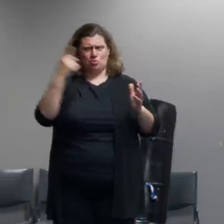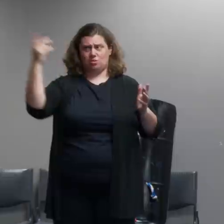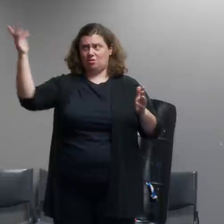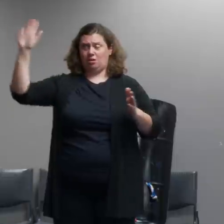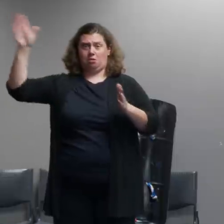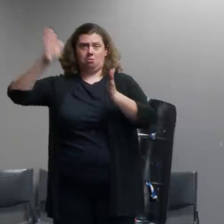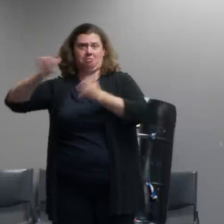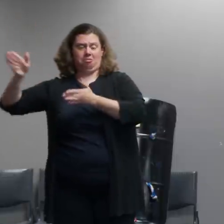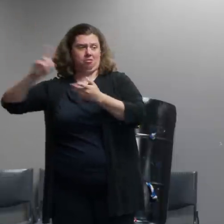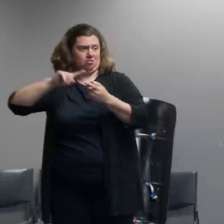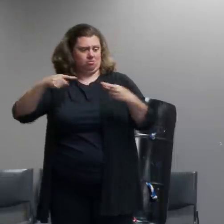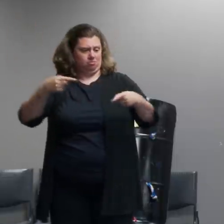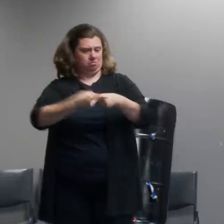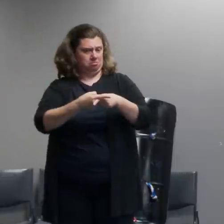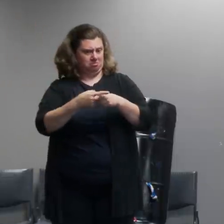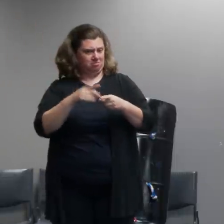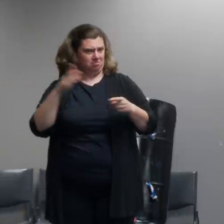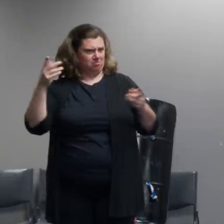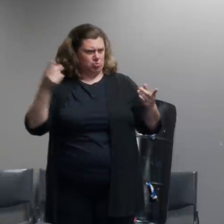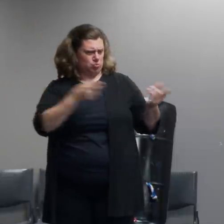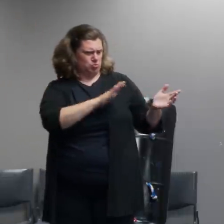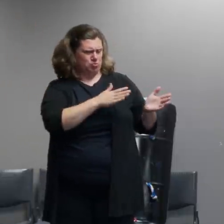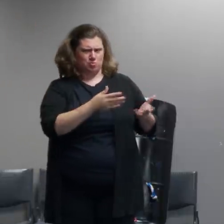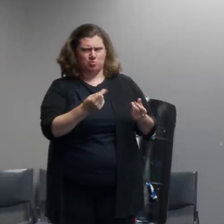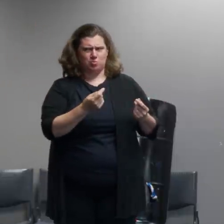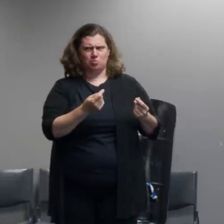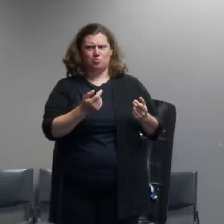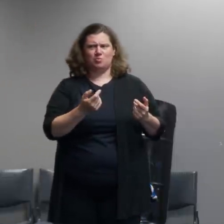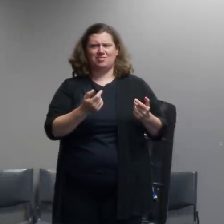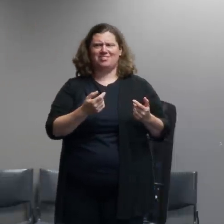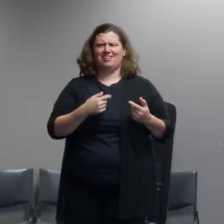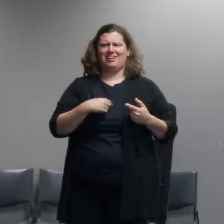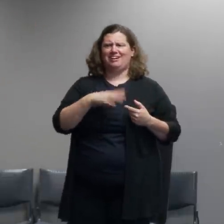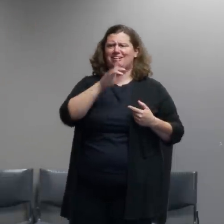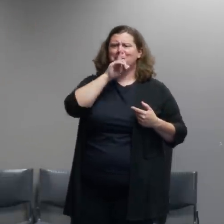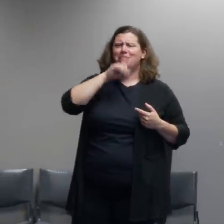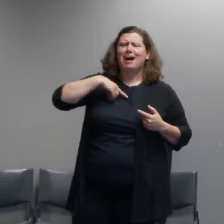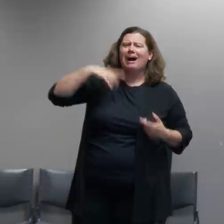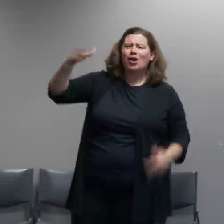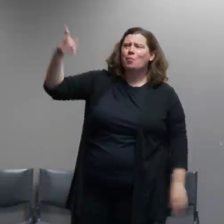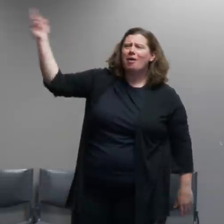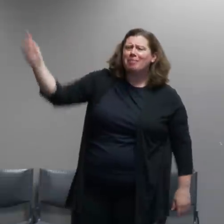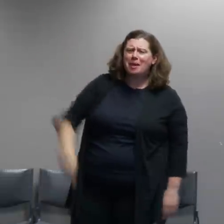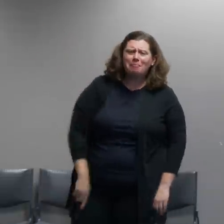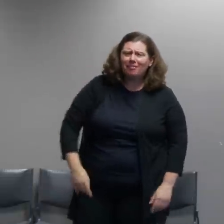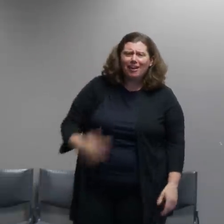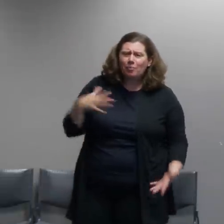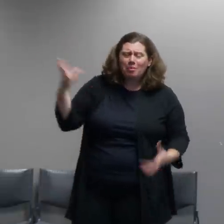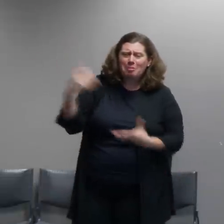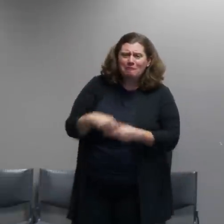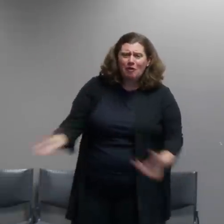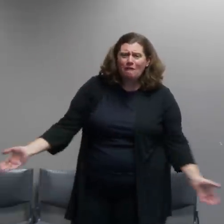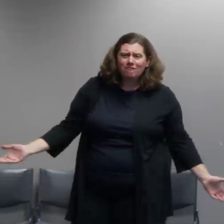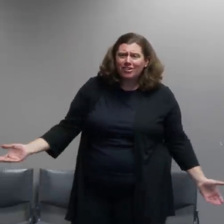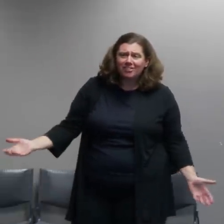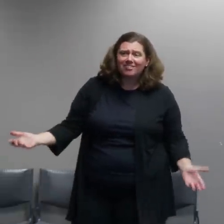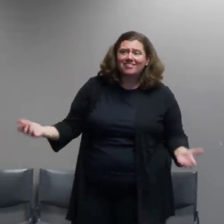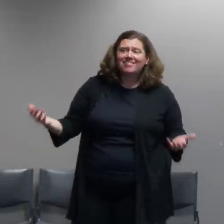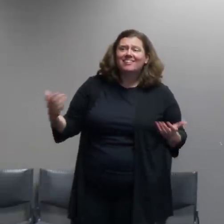i would prefer not to be in this situation in the first place and not to have had six weeks of sustained violent criminal